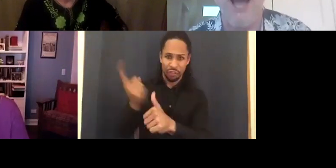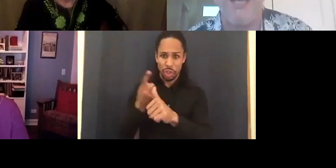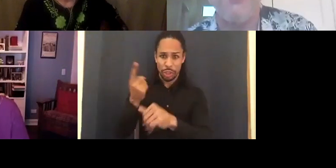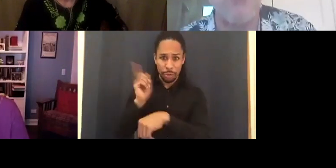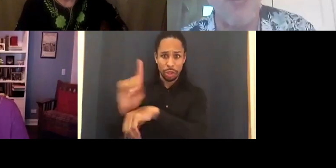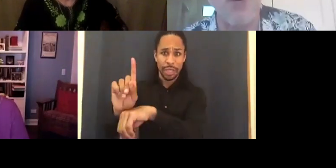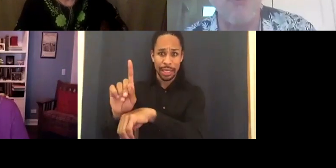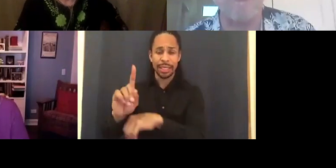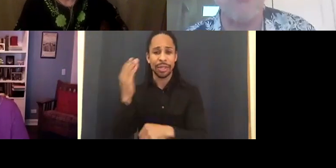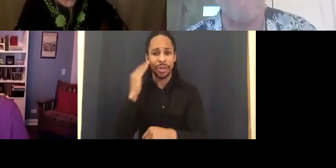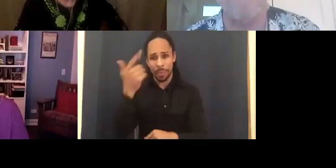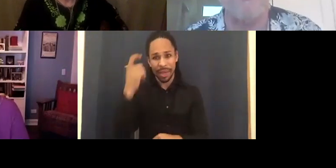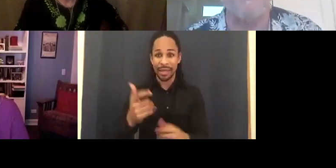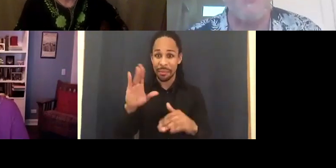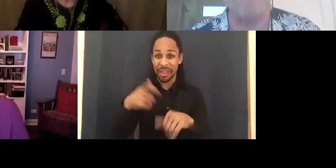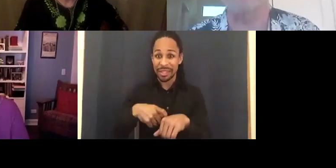I want to go to those while we have a little time left.